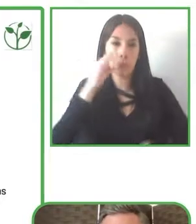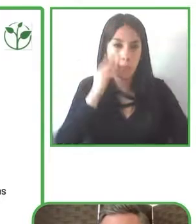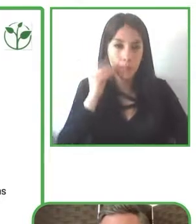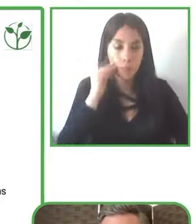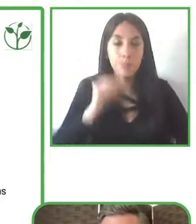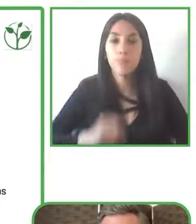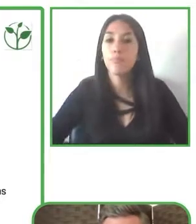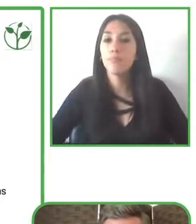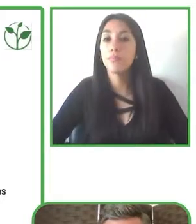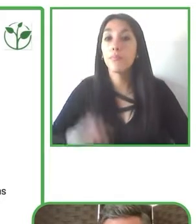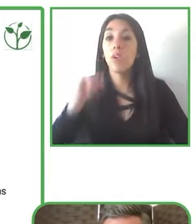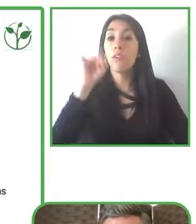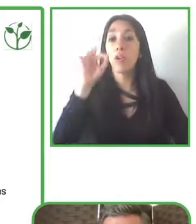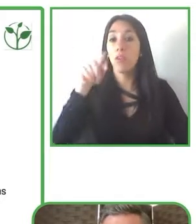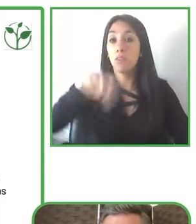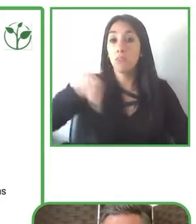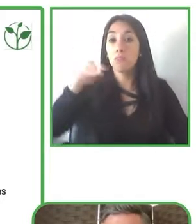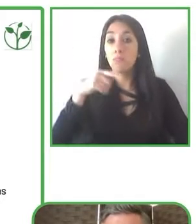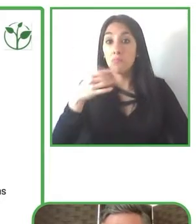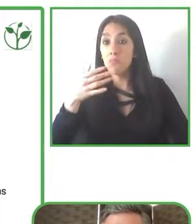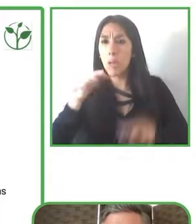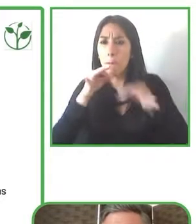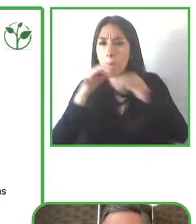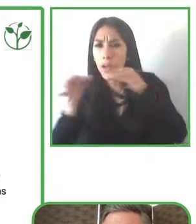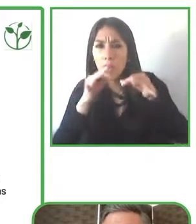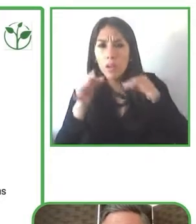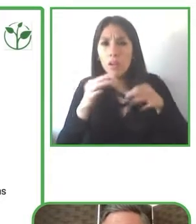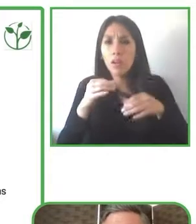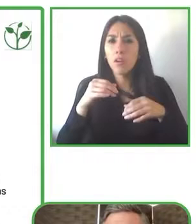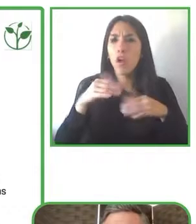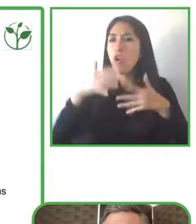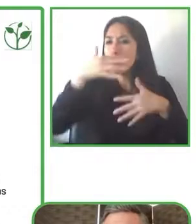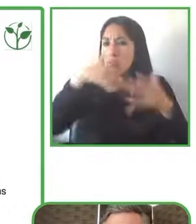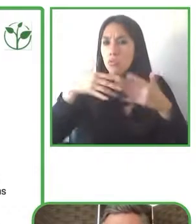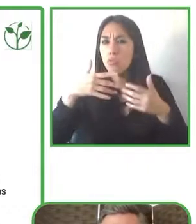sports or whatever educating them on the different issues that